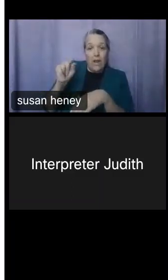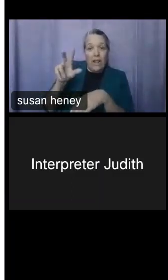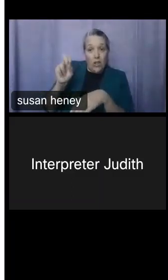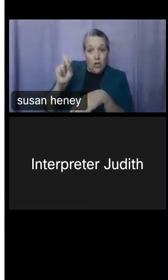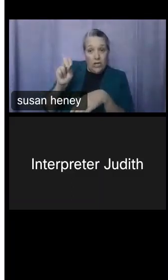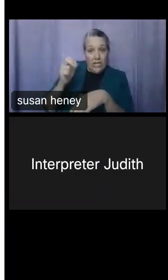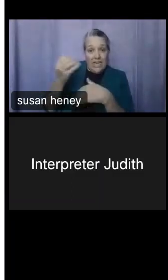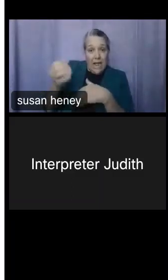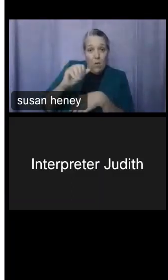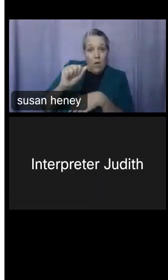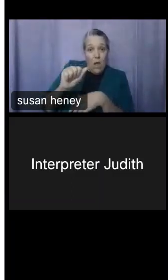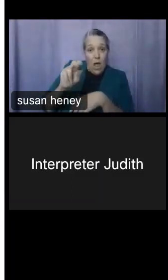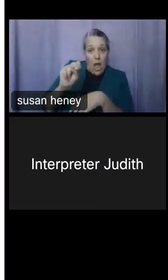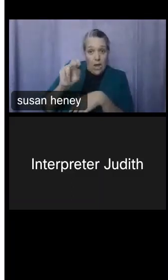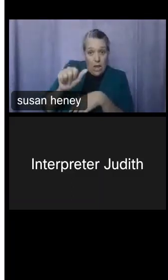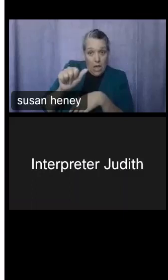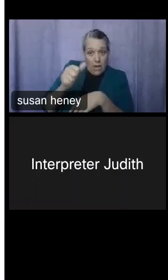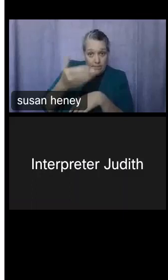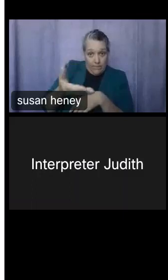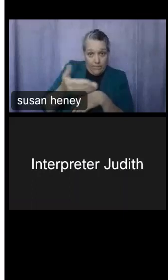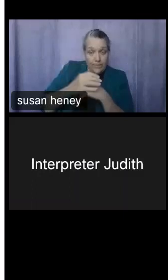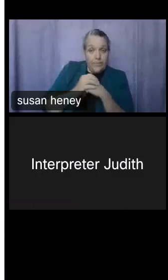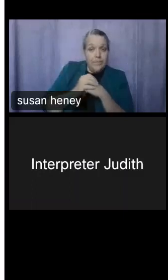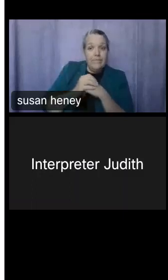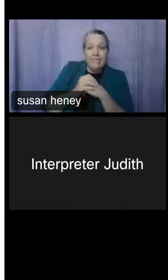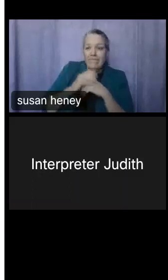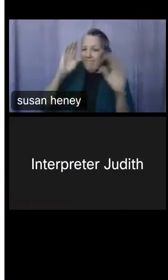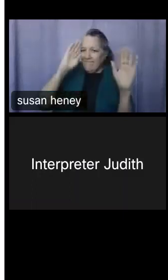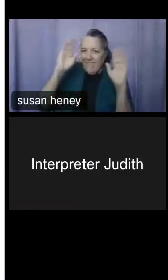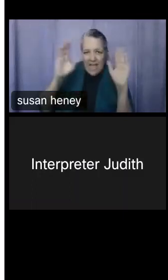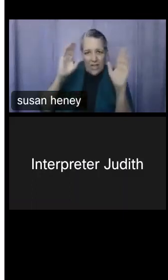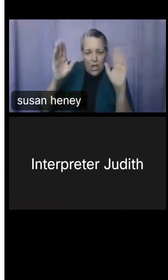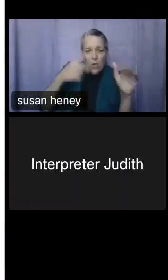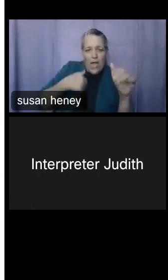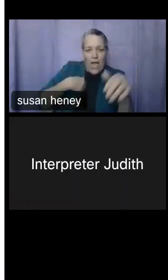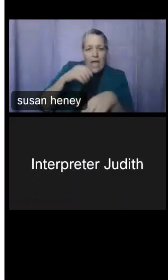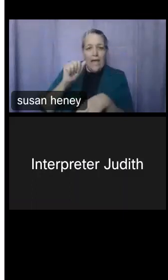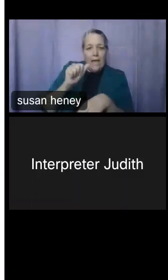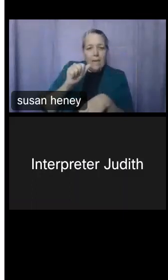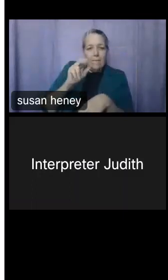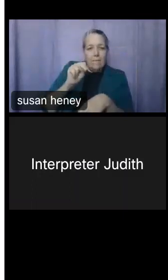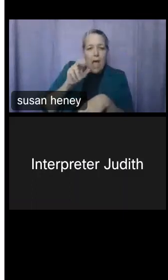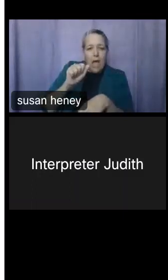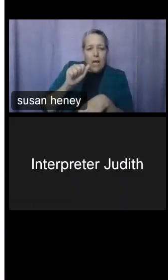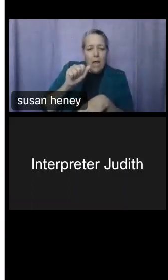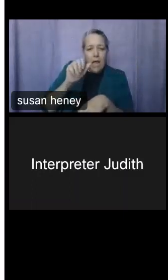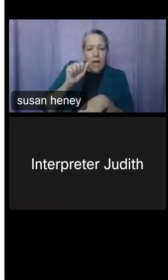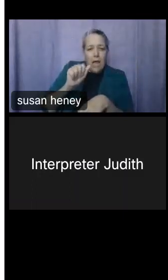Ana Arredondo: Hello, everyone. My name is Ana Arredondo. I'm also a Data Dissemination